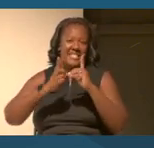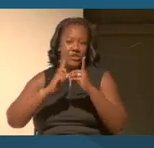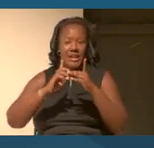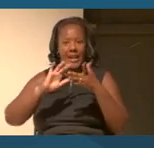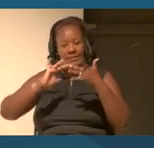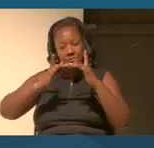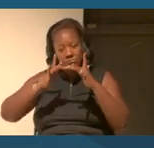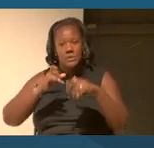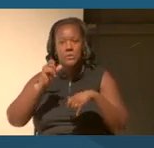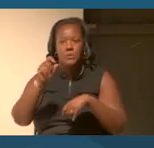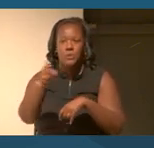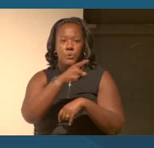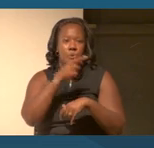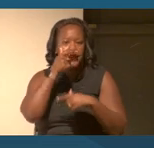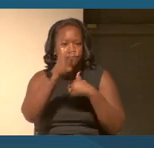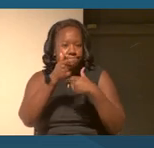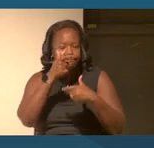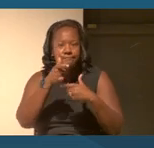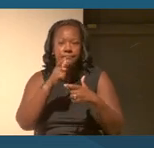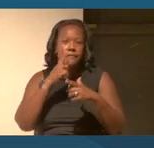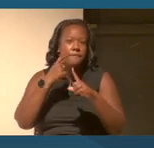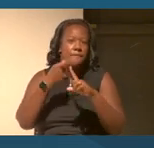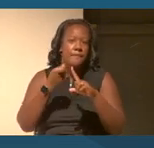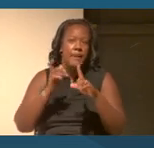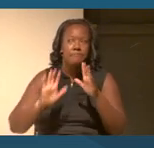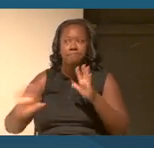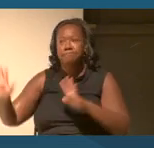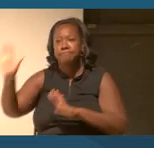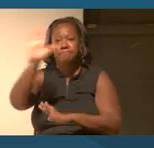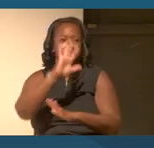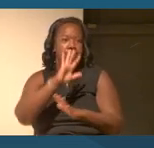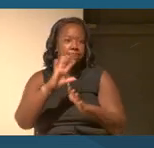better for you and better searchable.